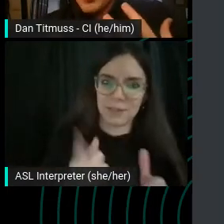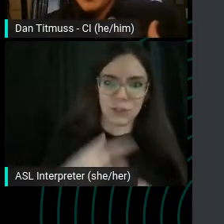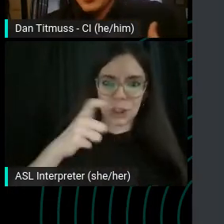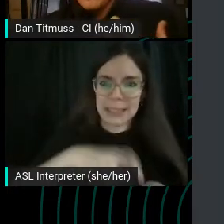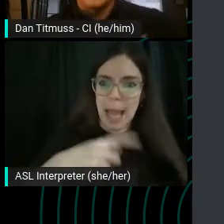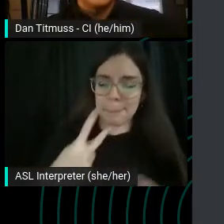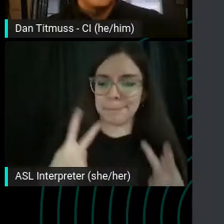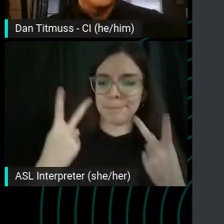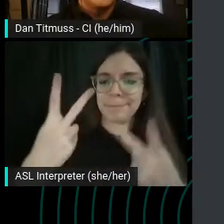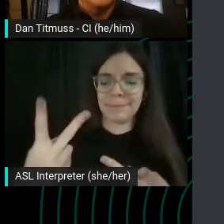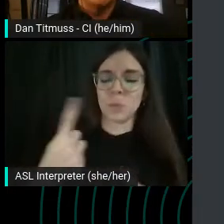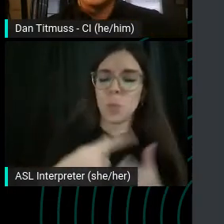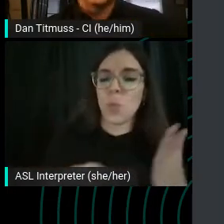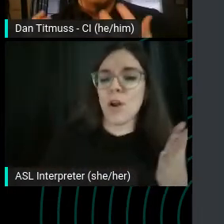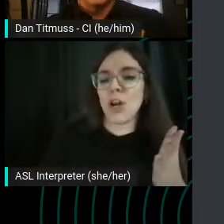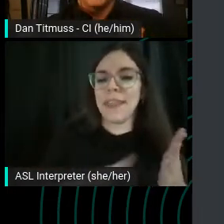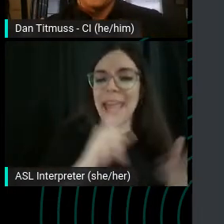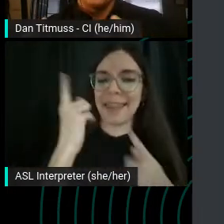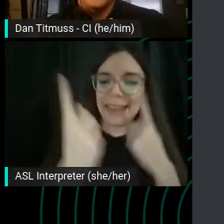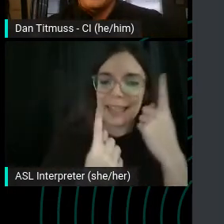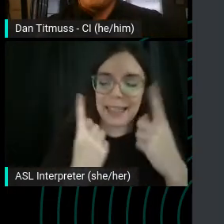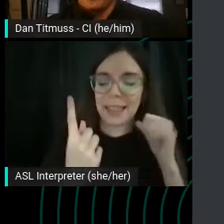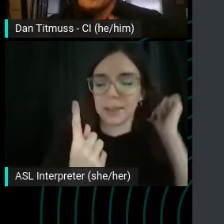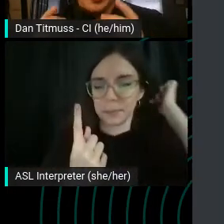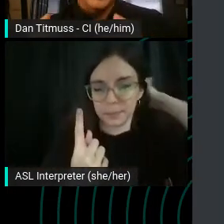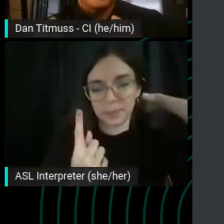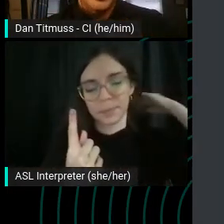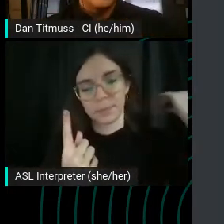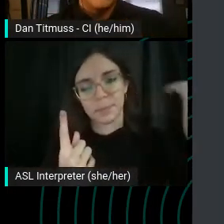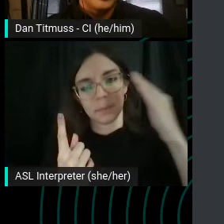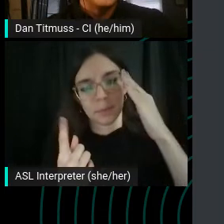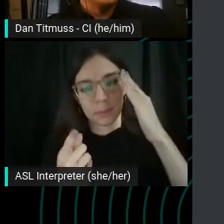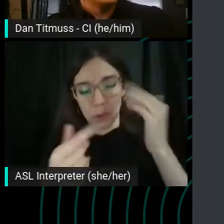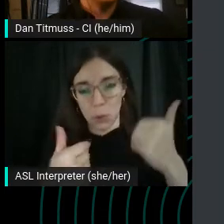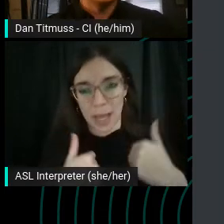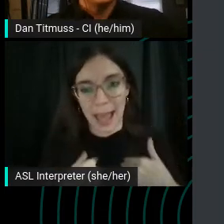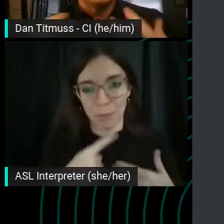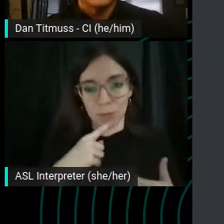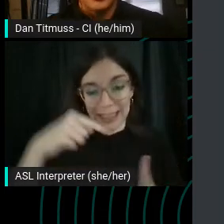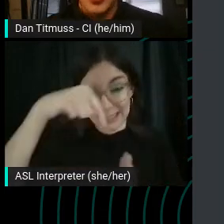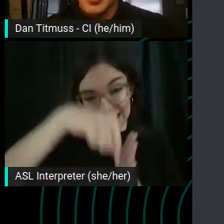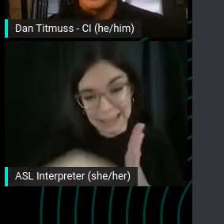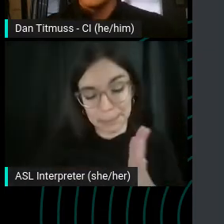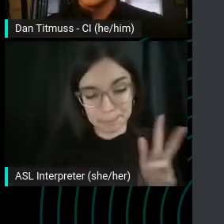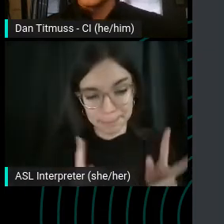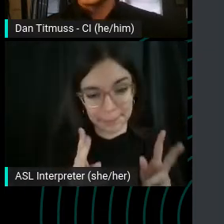you know, are you have you got like a real deep cut on the other trailer if you got something to introduces the